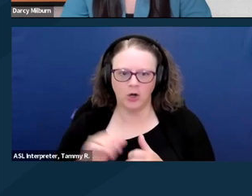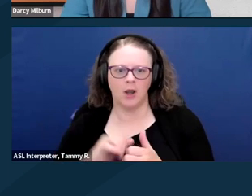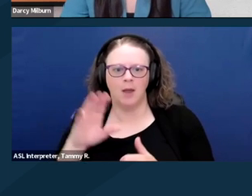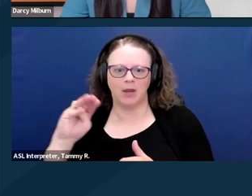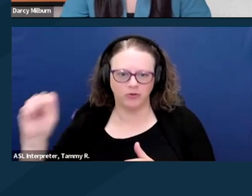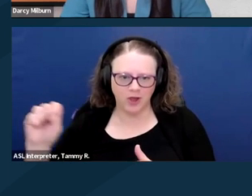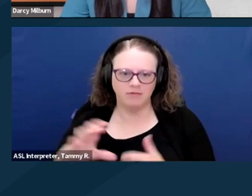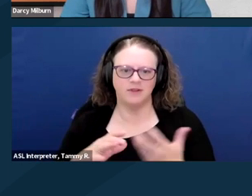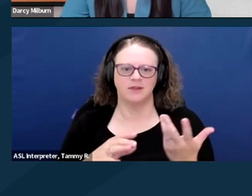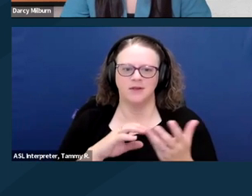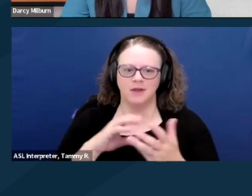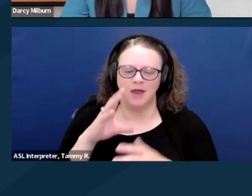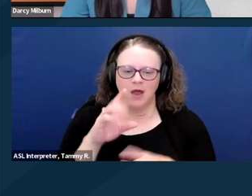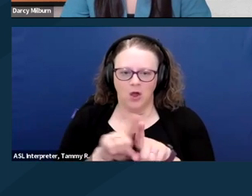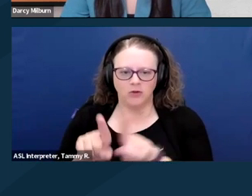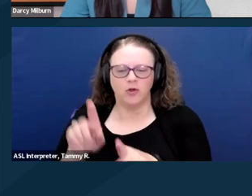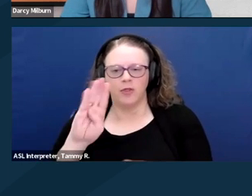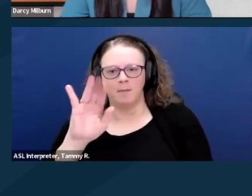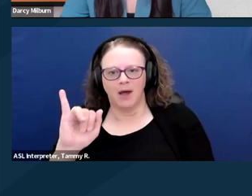the Bipartisan Policy Center, and more.